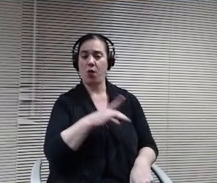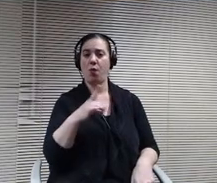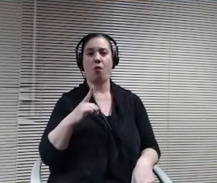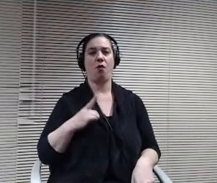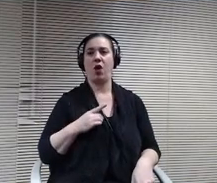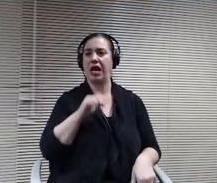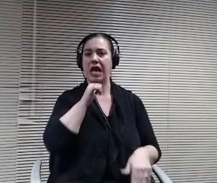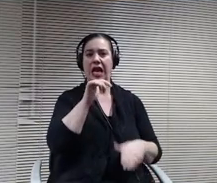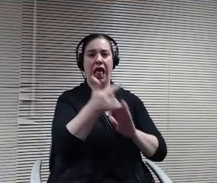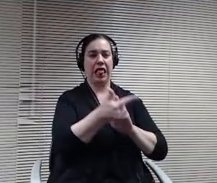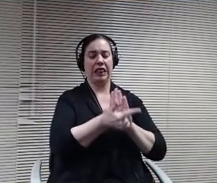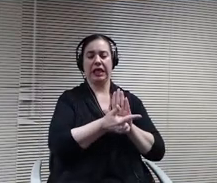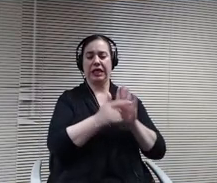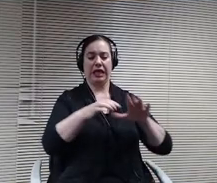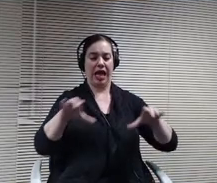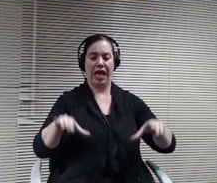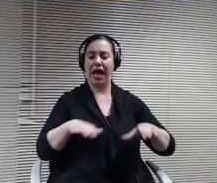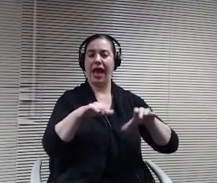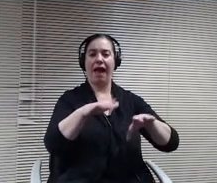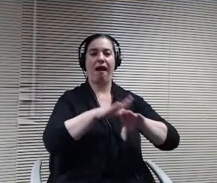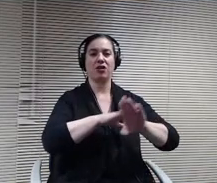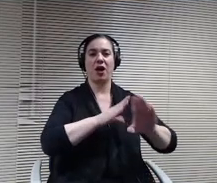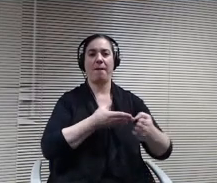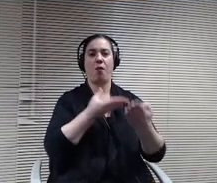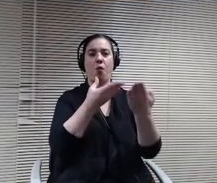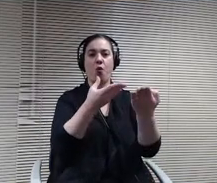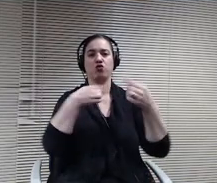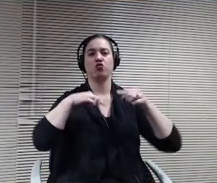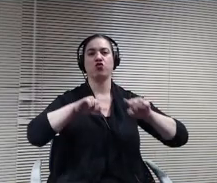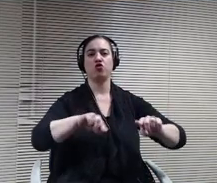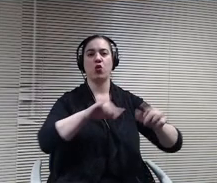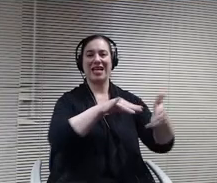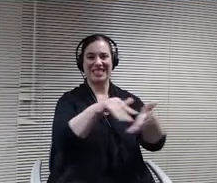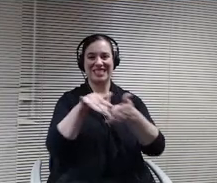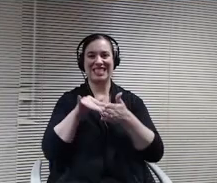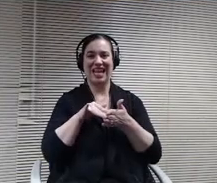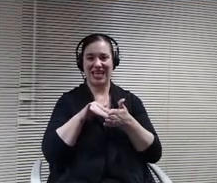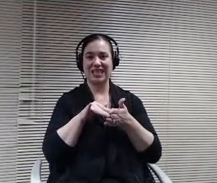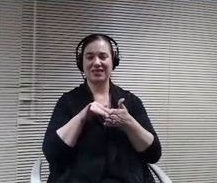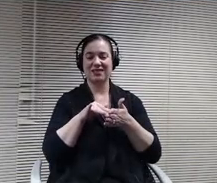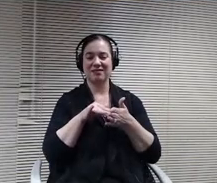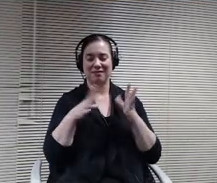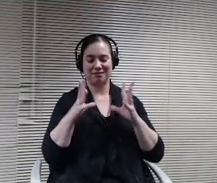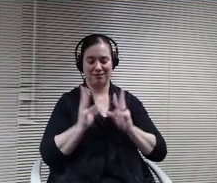study session, it's brought back tonight and there's some improvements to it, so will.